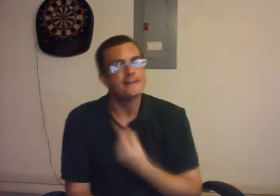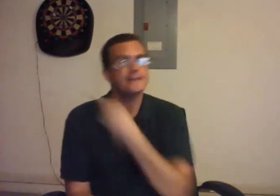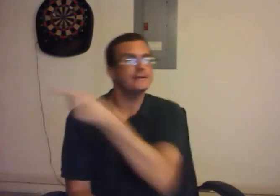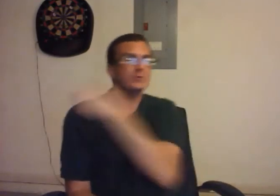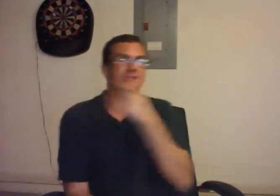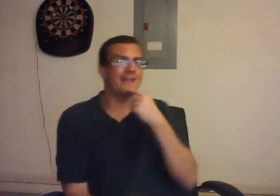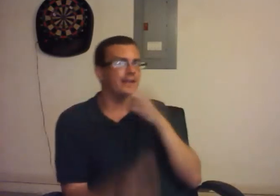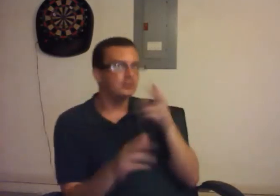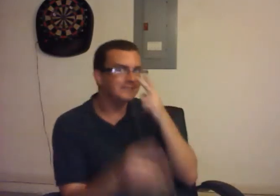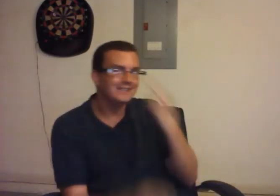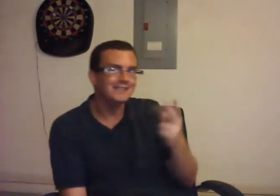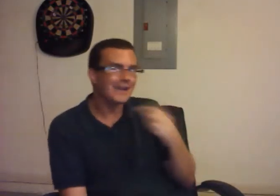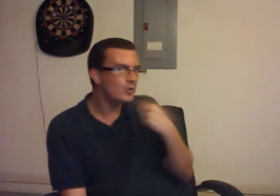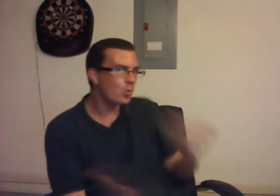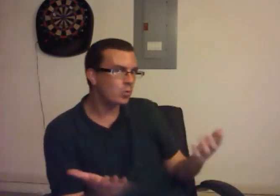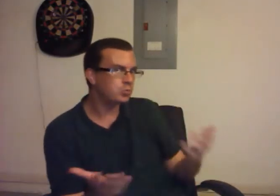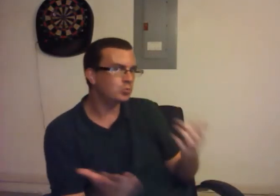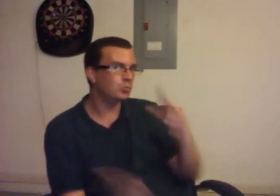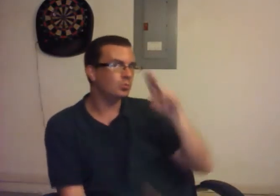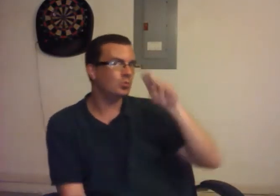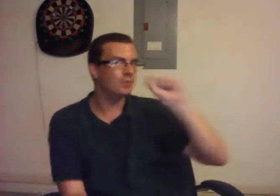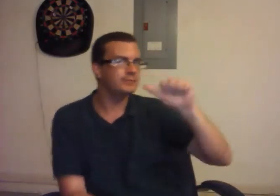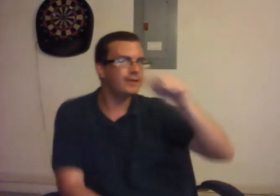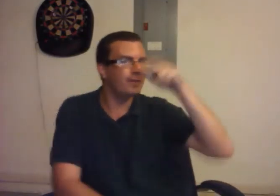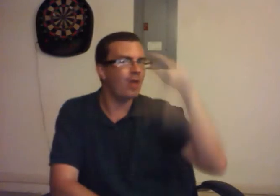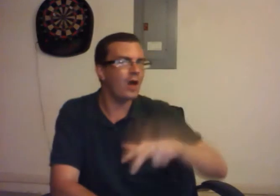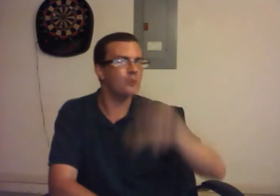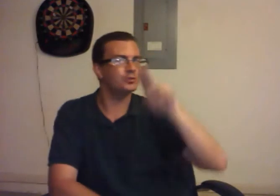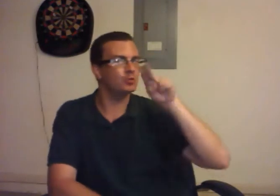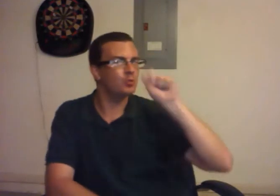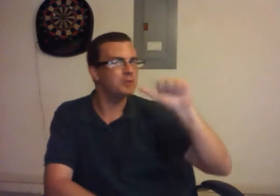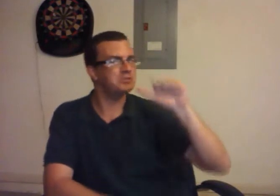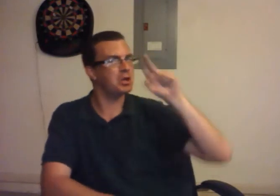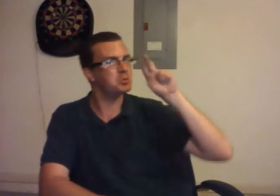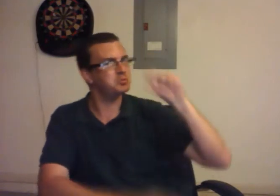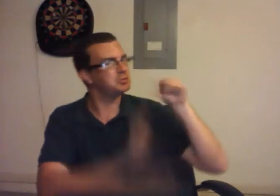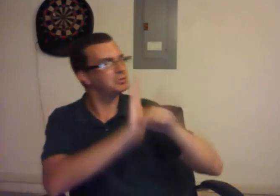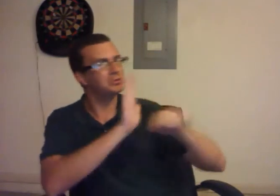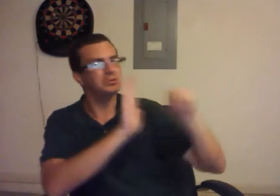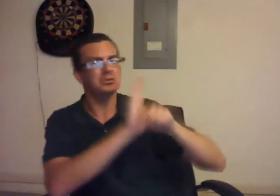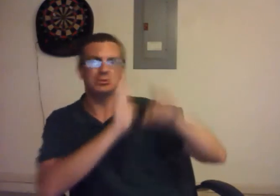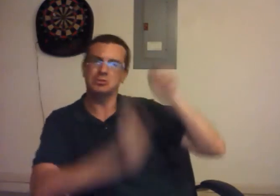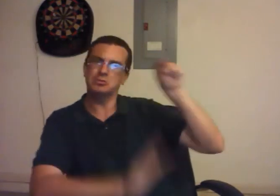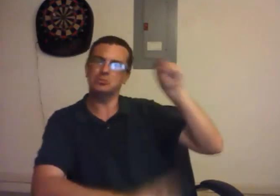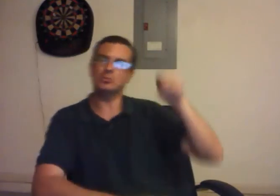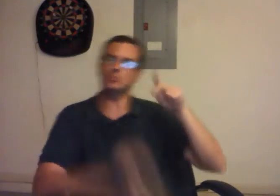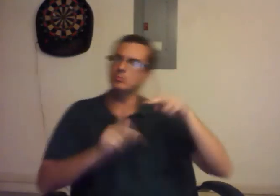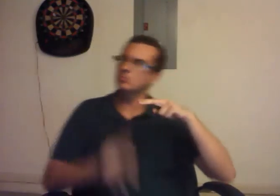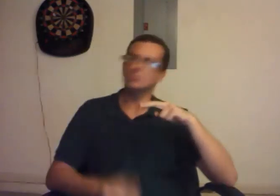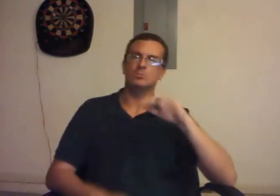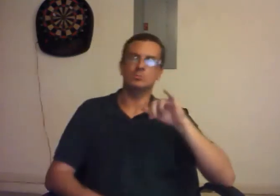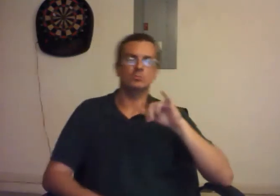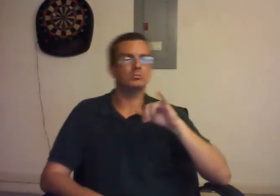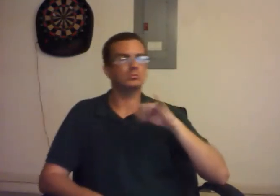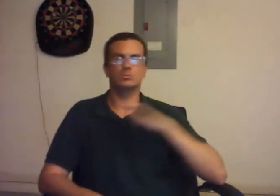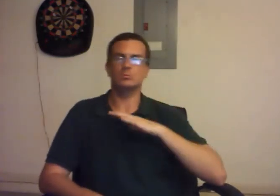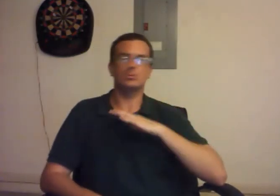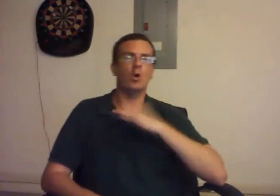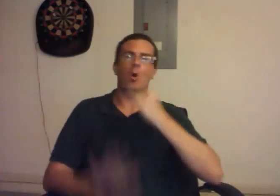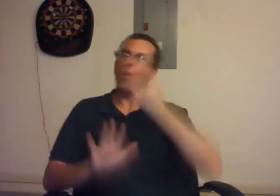But Khomeni was telling the Iranian people, "See? I TOLD you! I warned you about the USA! USA sucks!". Bashing the USA on and on.